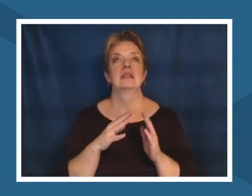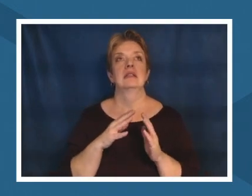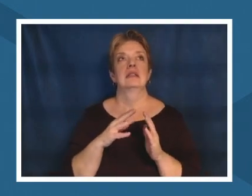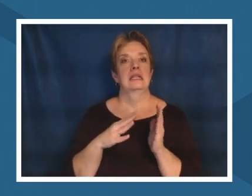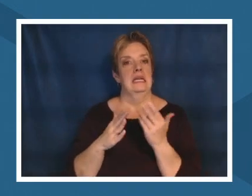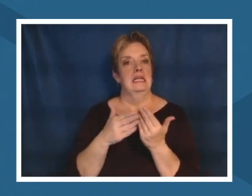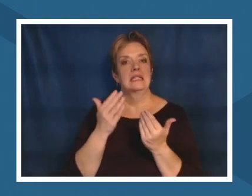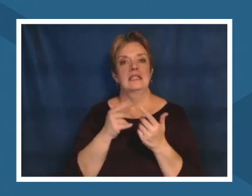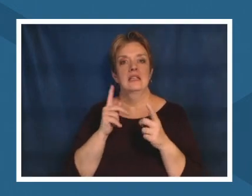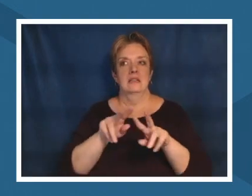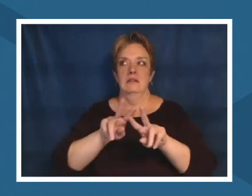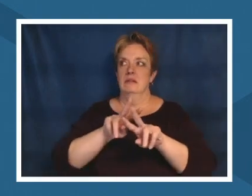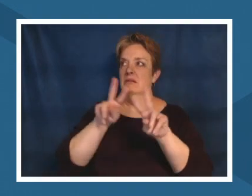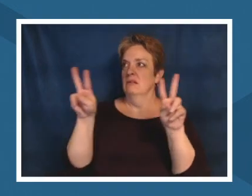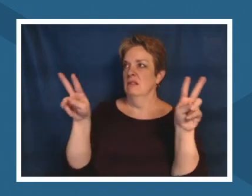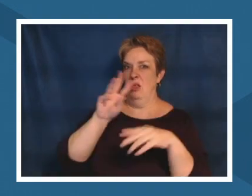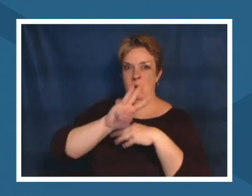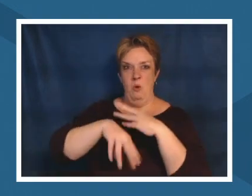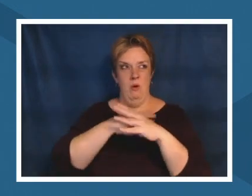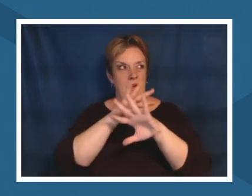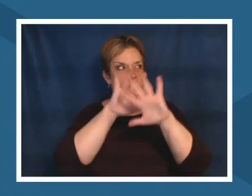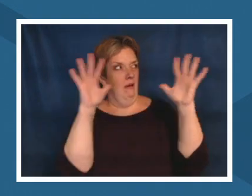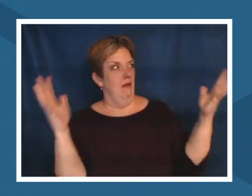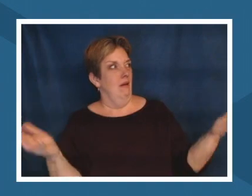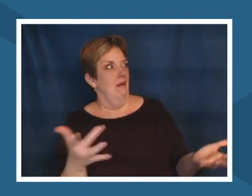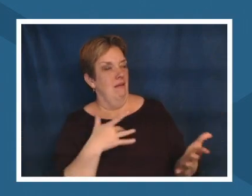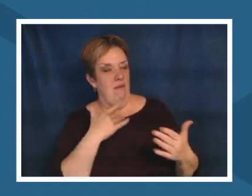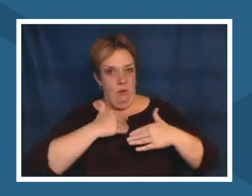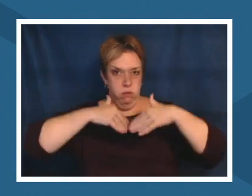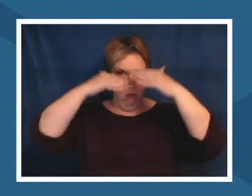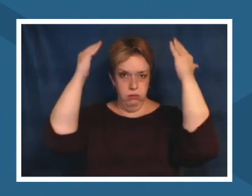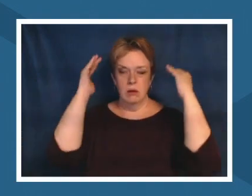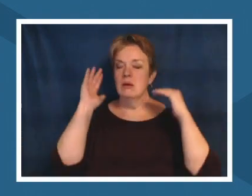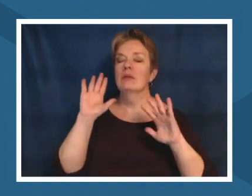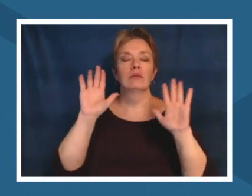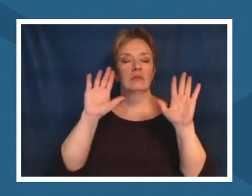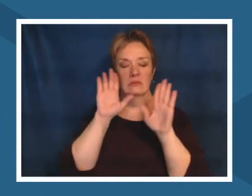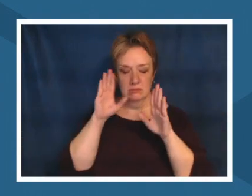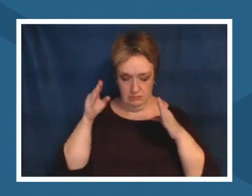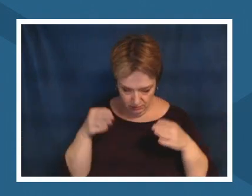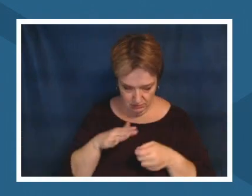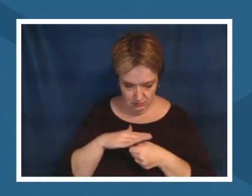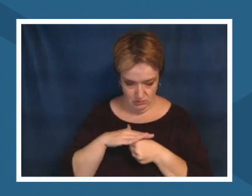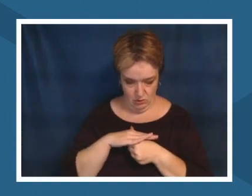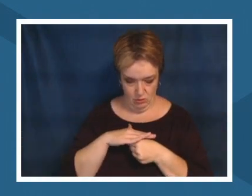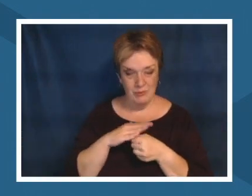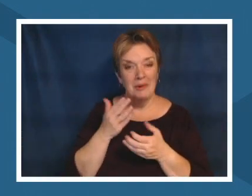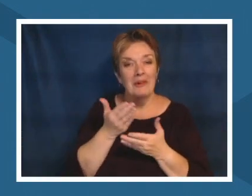devastation but there's things that you can do in your own community um in your